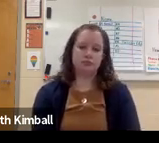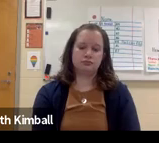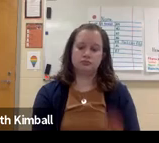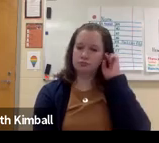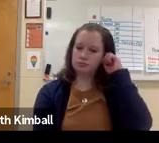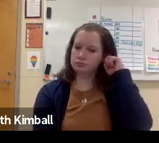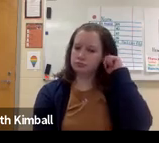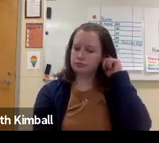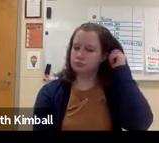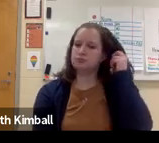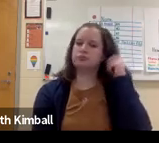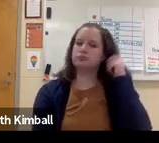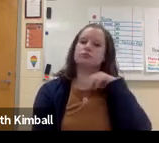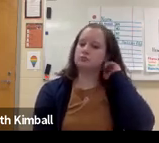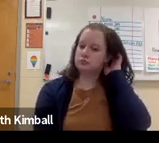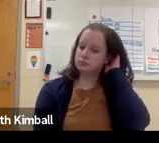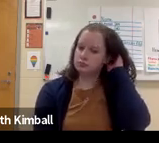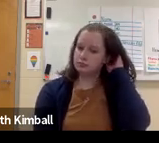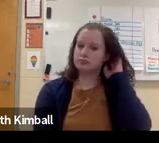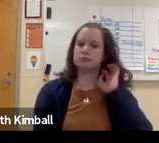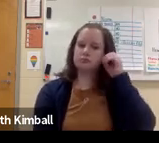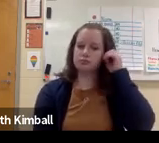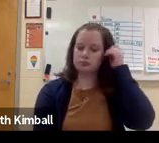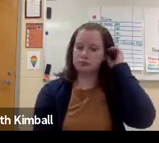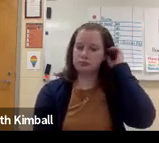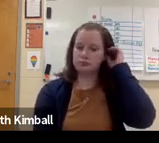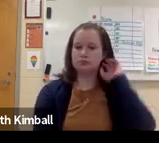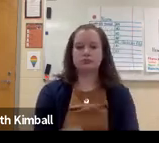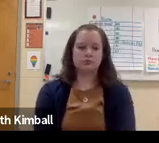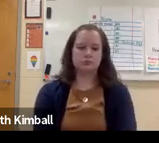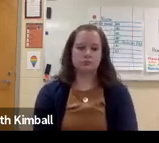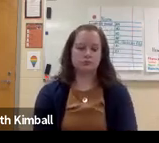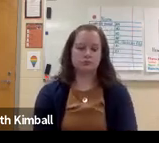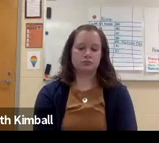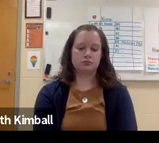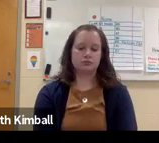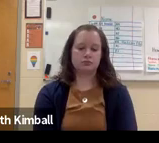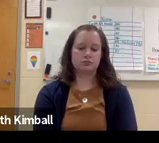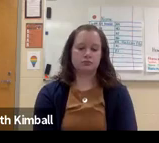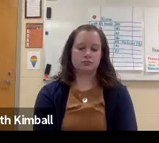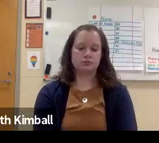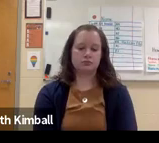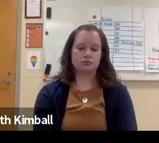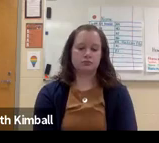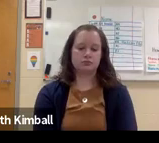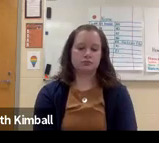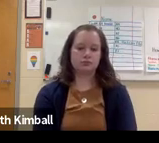specialize in Deaf education. And I know there's one in Oregon. Washington state does not have one.